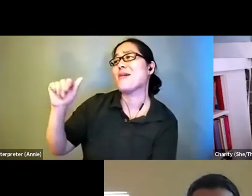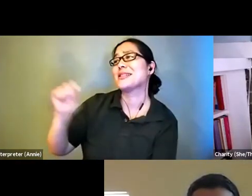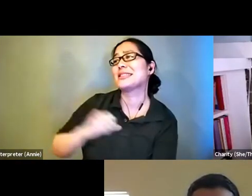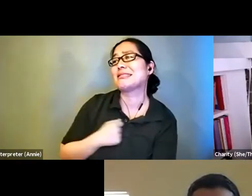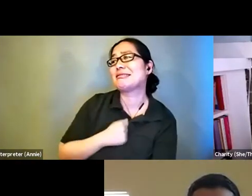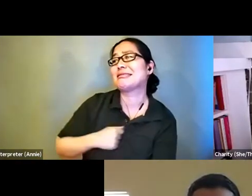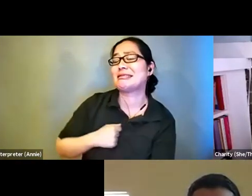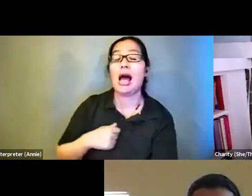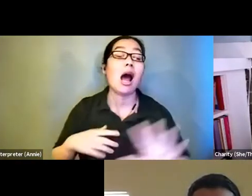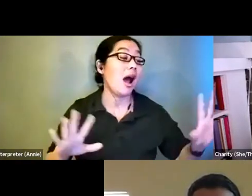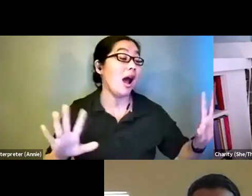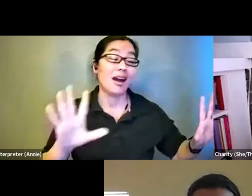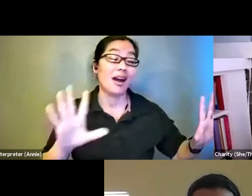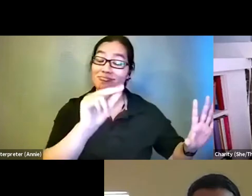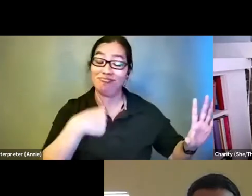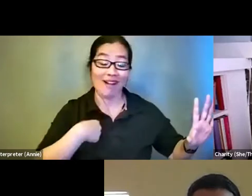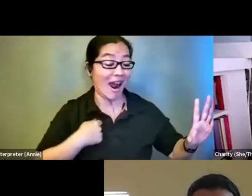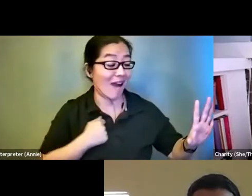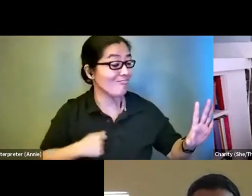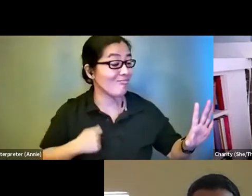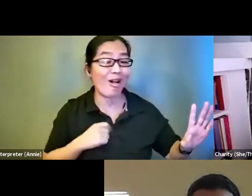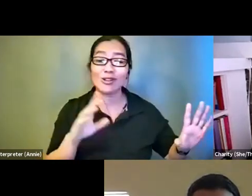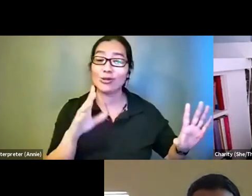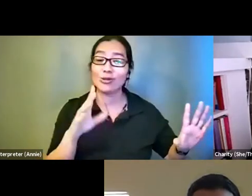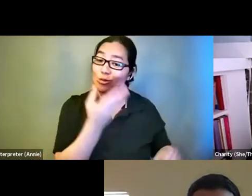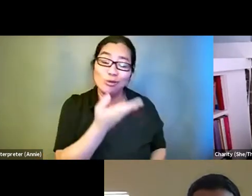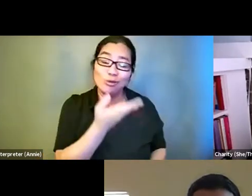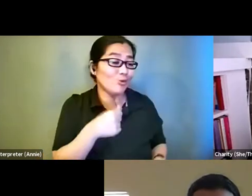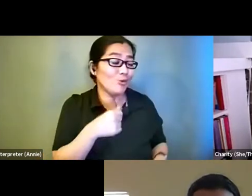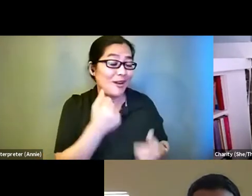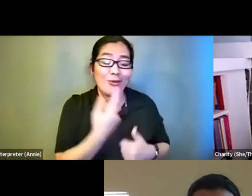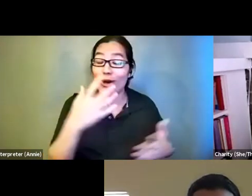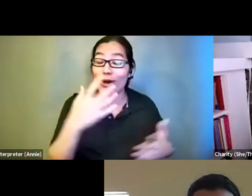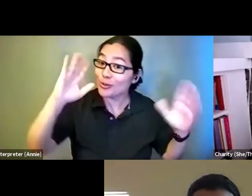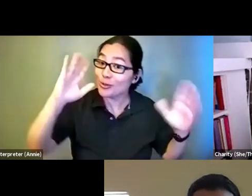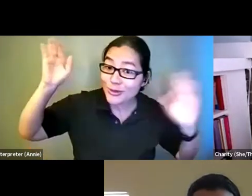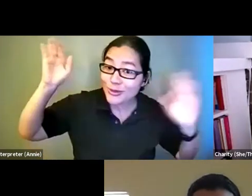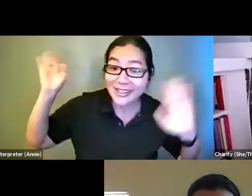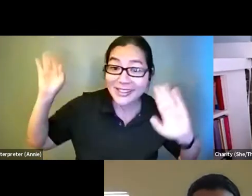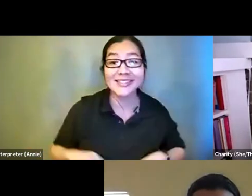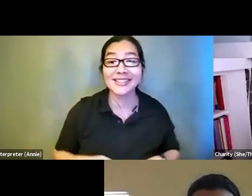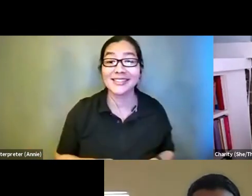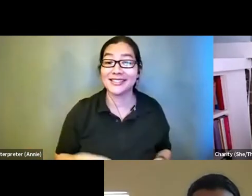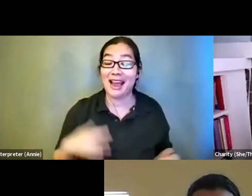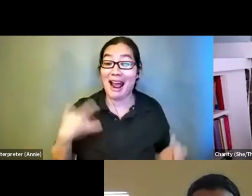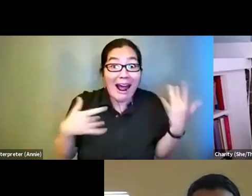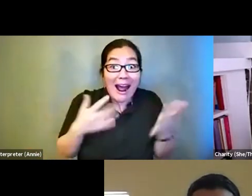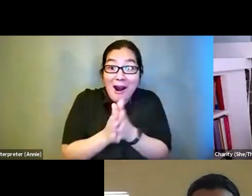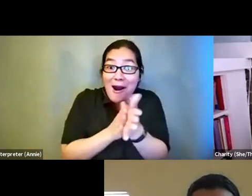apologize to you and everyone else. Greetings, everyone. I'm excited. I was really